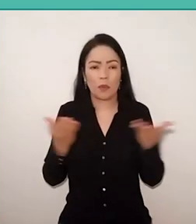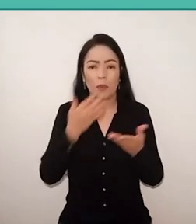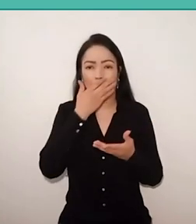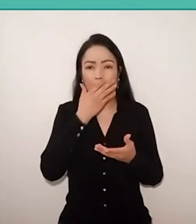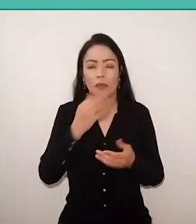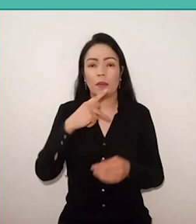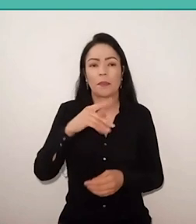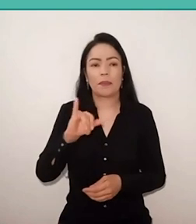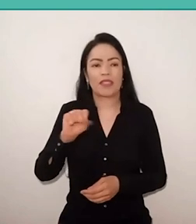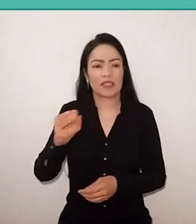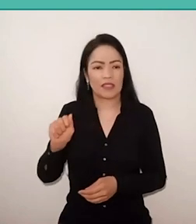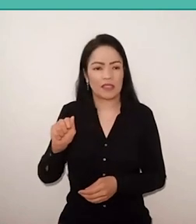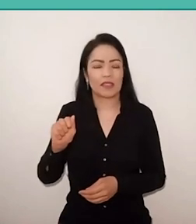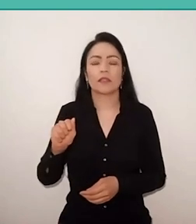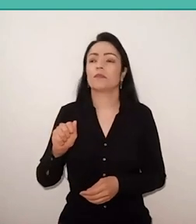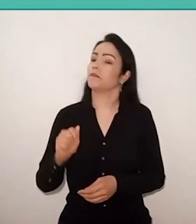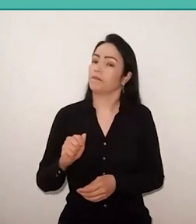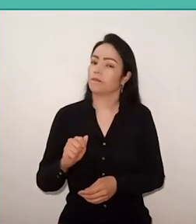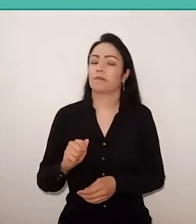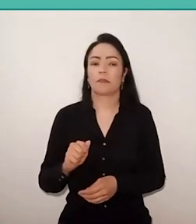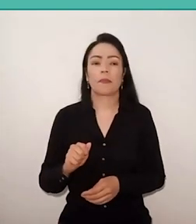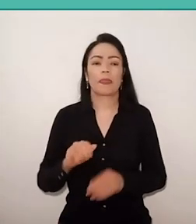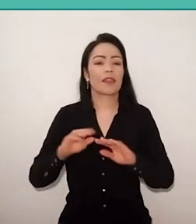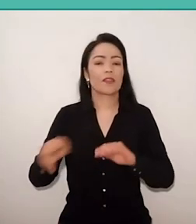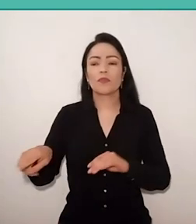even the student of first year of Pedagogy